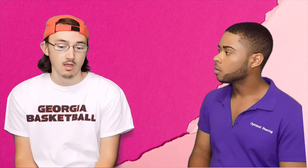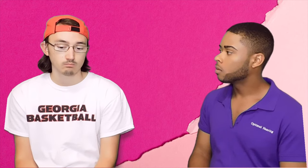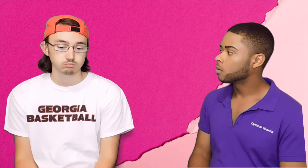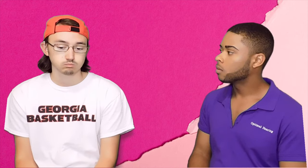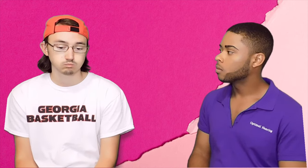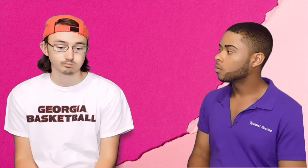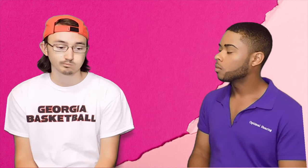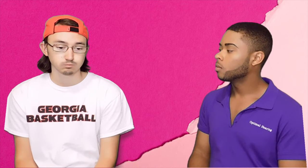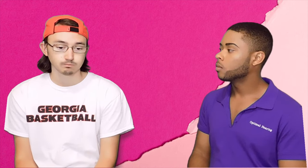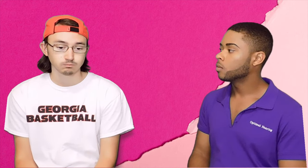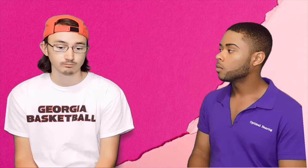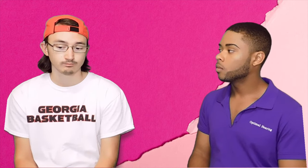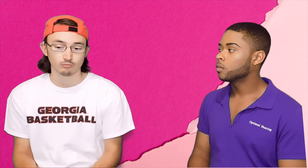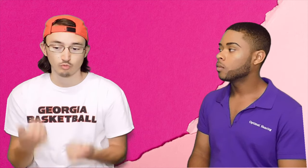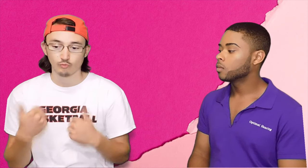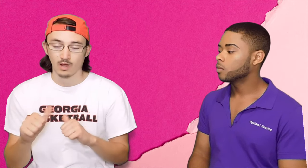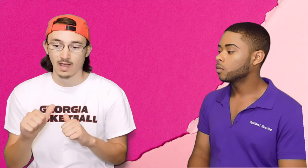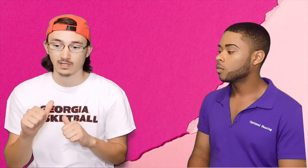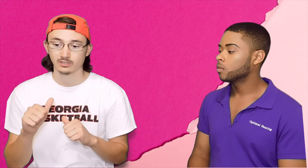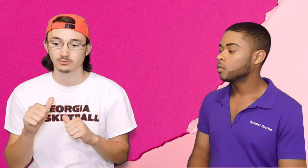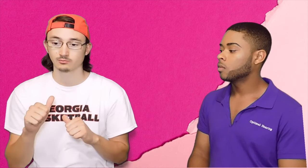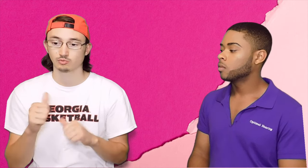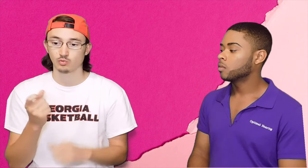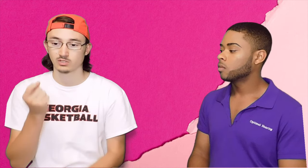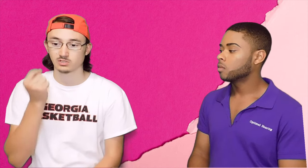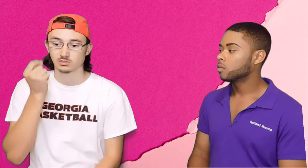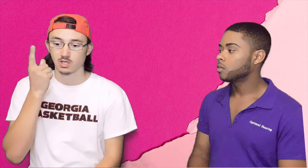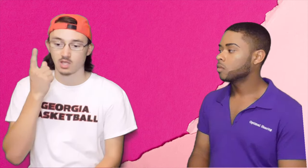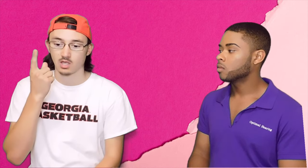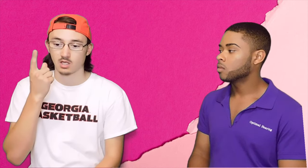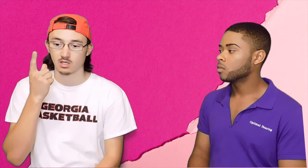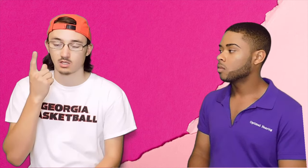Luke: Um Trying to understand